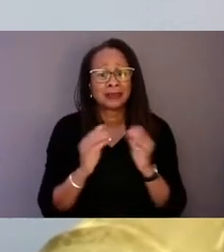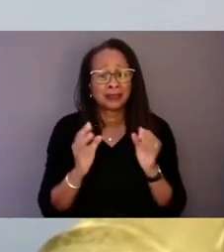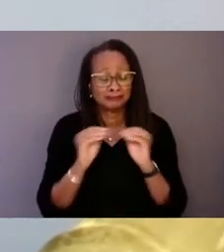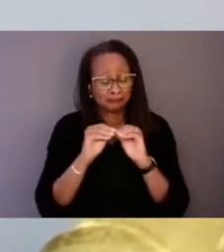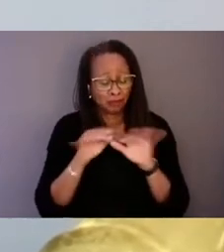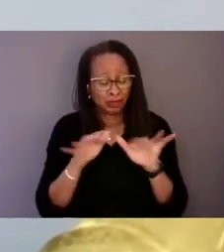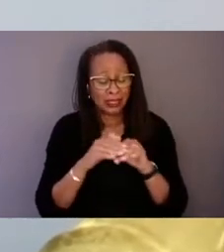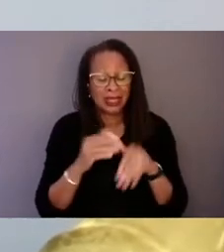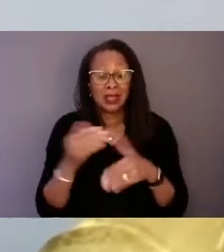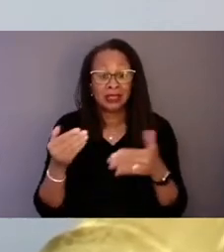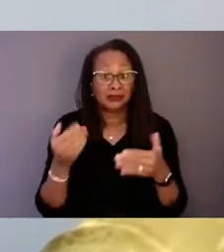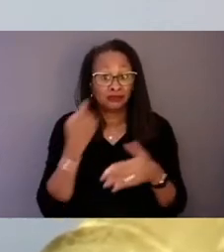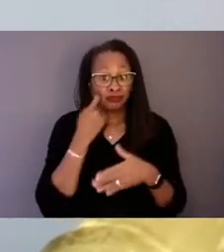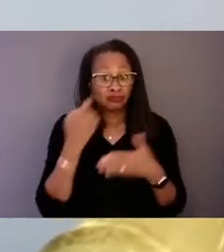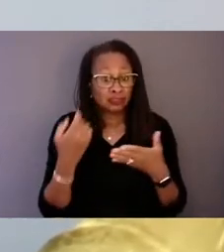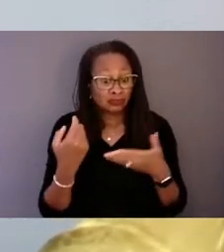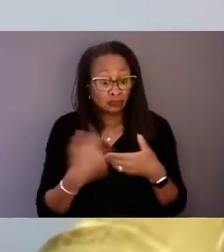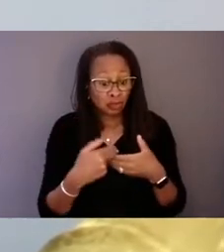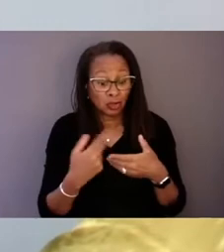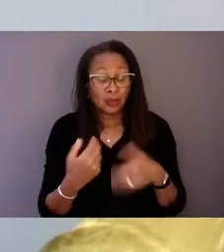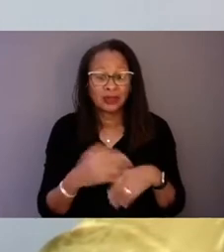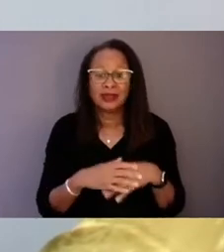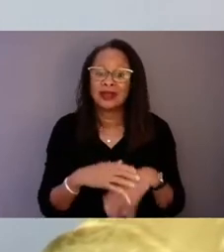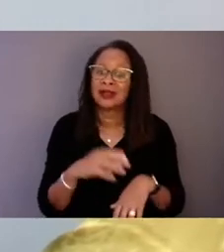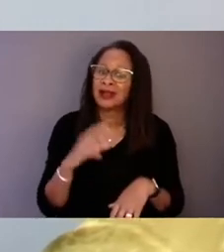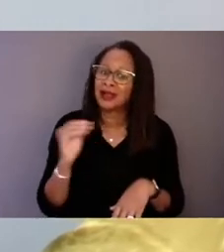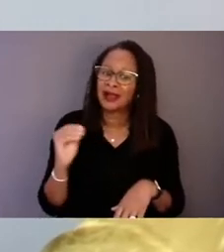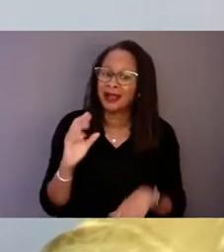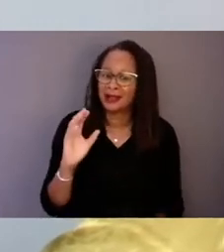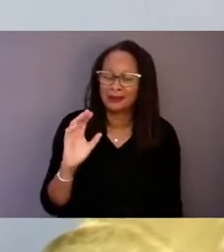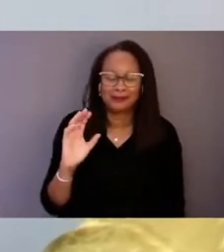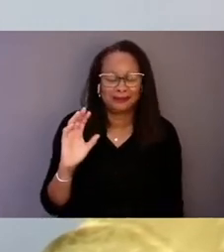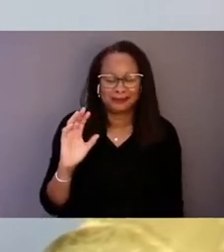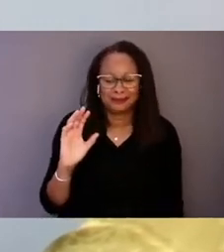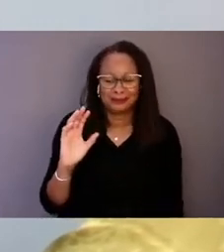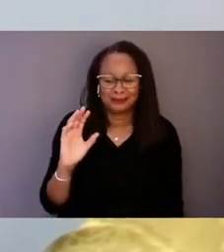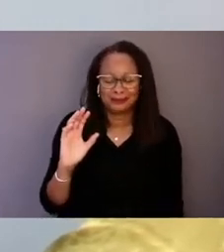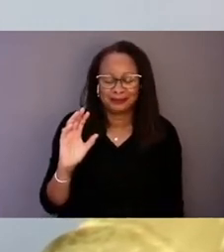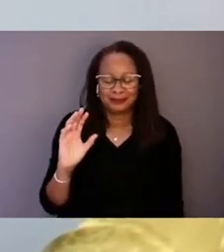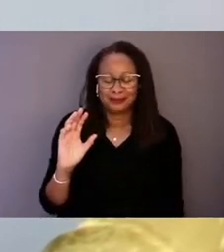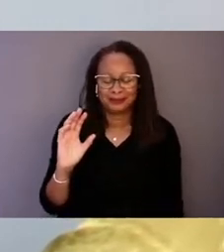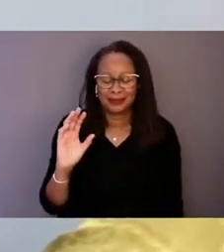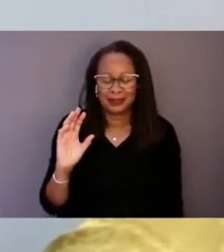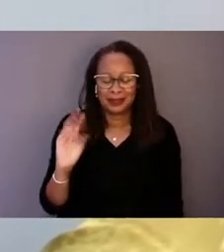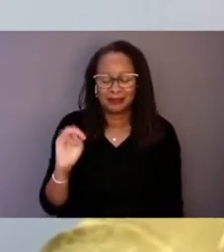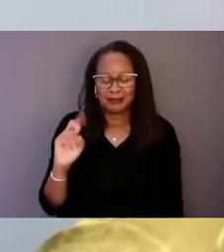I'm the Director of the Kennedy-Satcher Center for Mental Health Equity, and it is my pleasure to be your host for the afternoon.